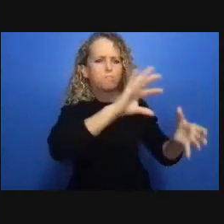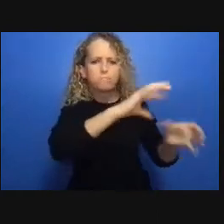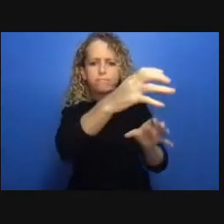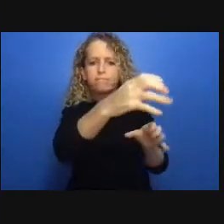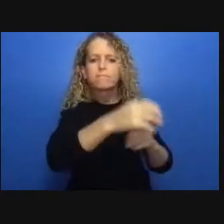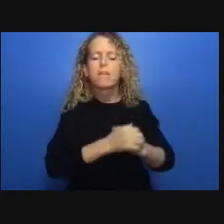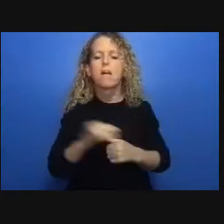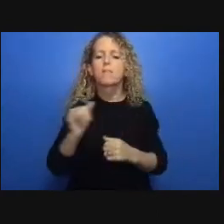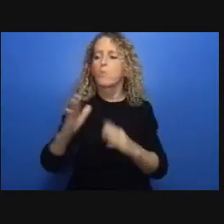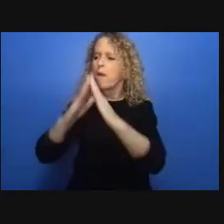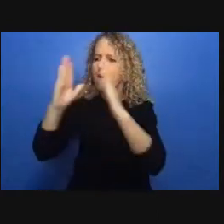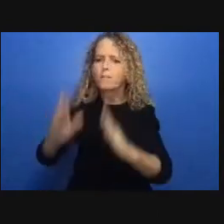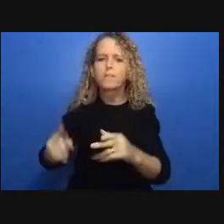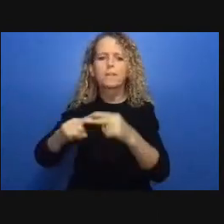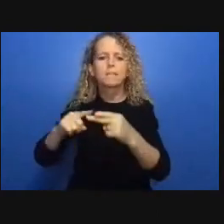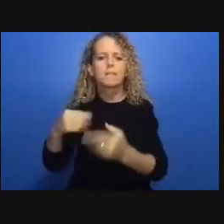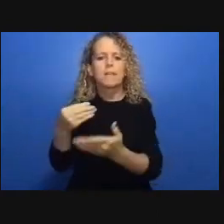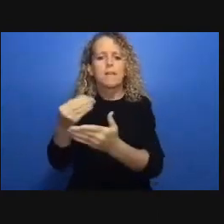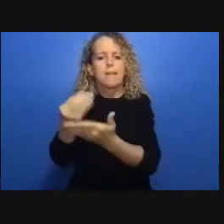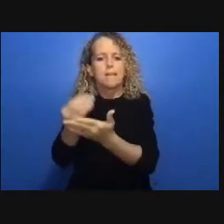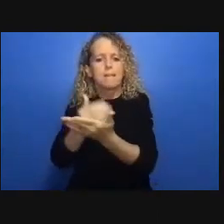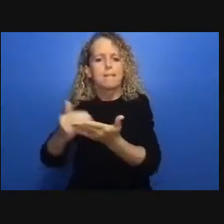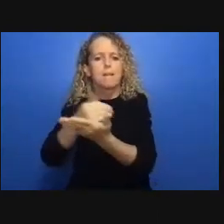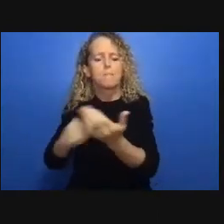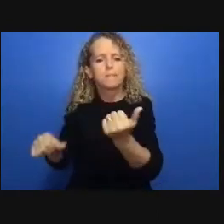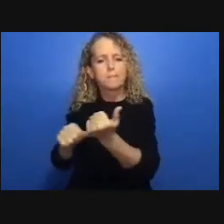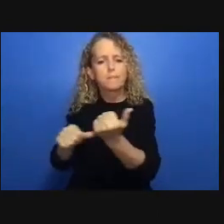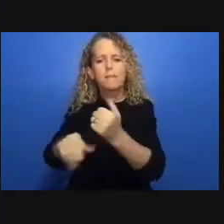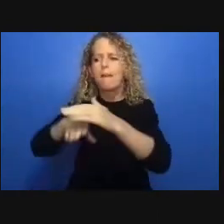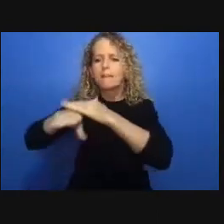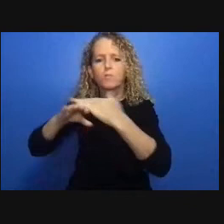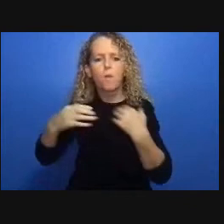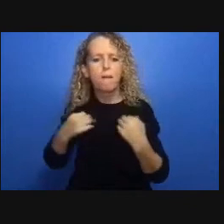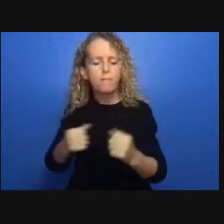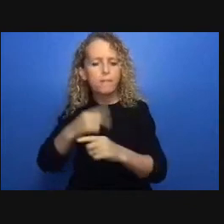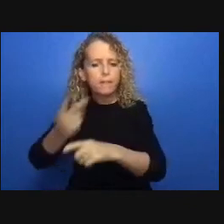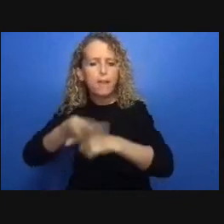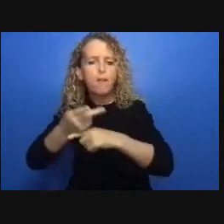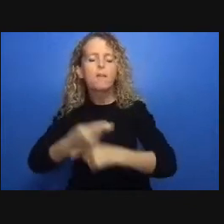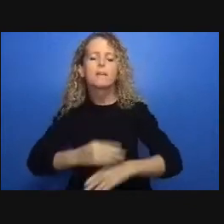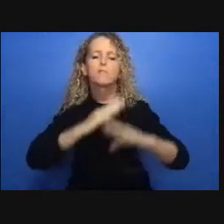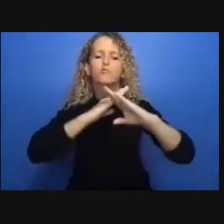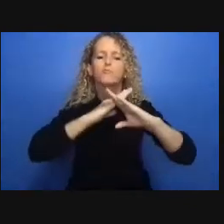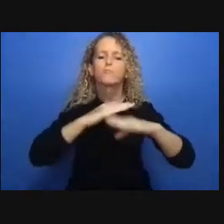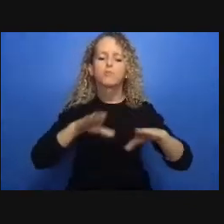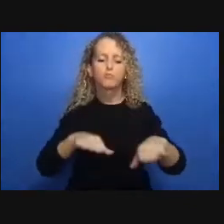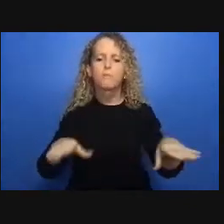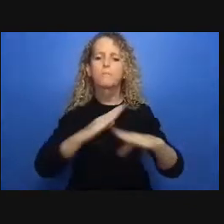shutdown were made available and were made known to the public through technology so everything